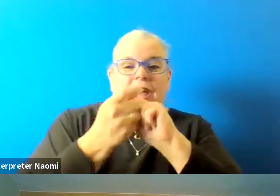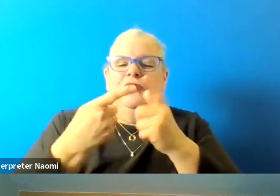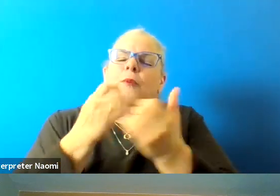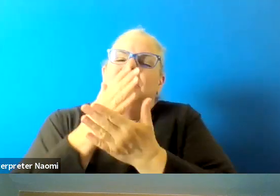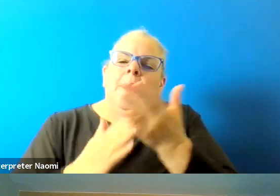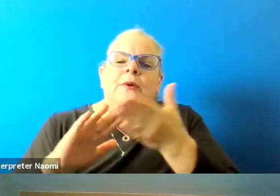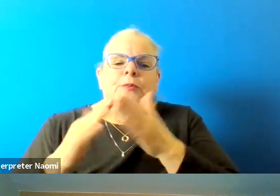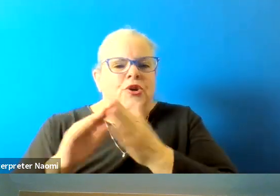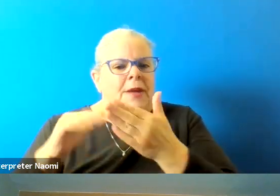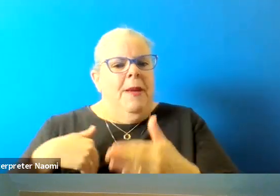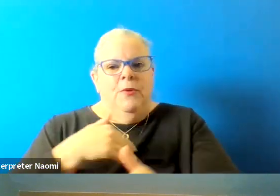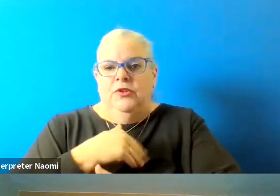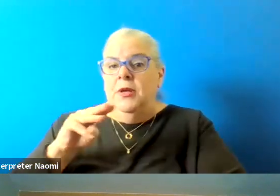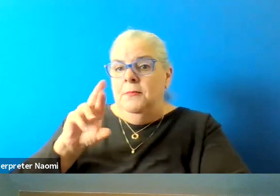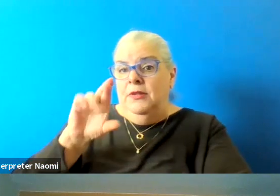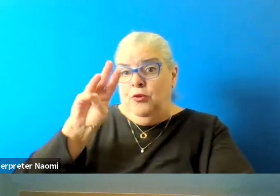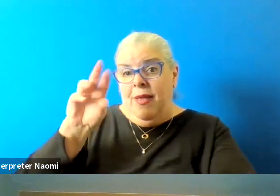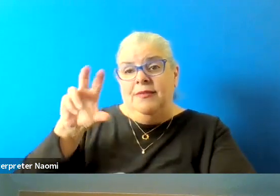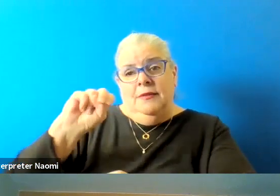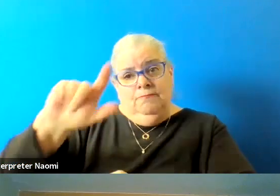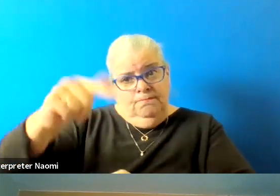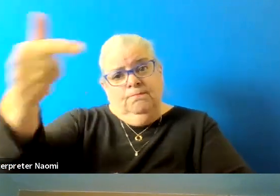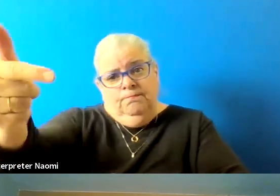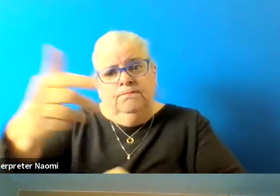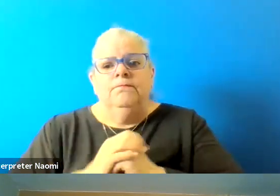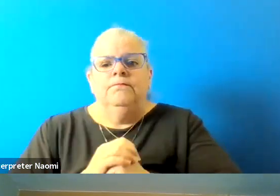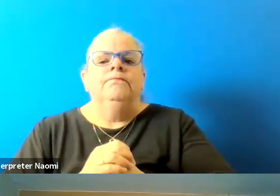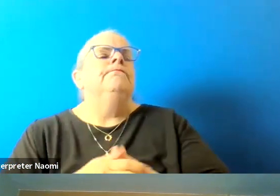Mr. Mason, we'll let you start that off. Thank you.